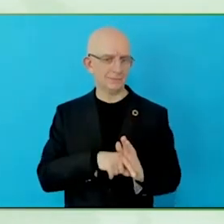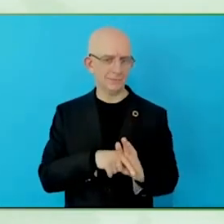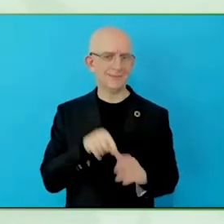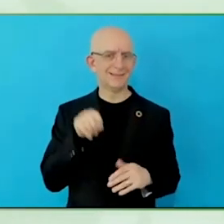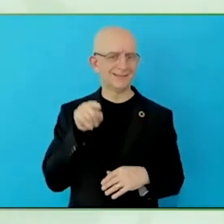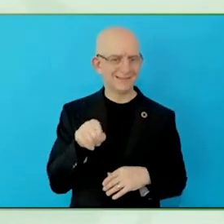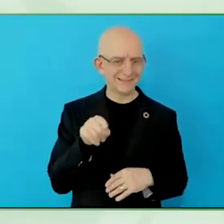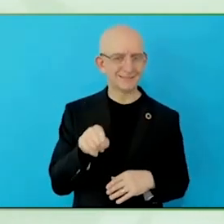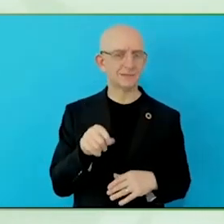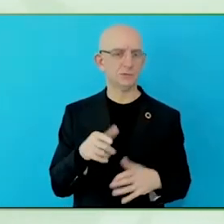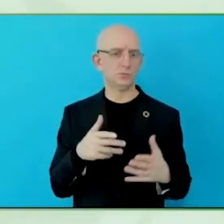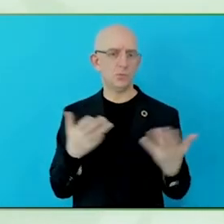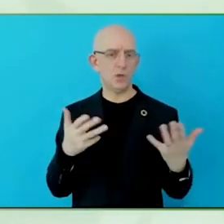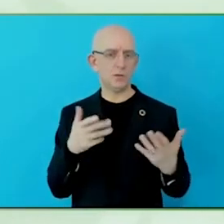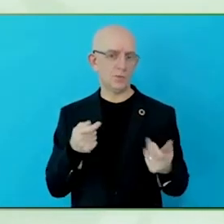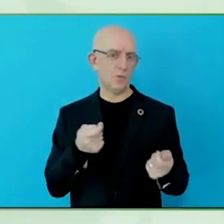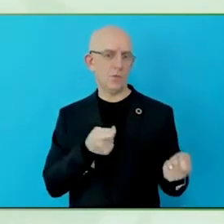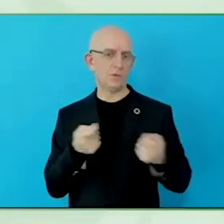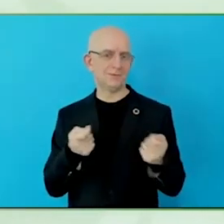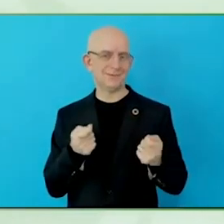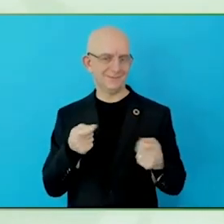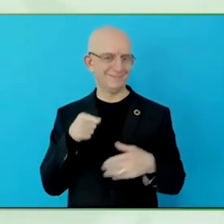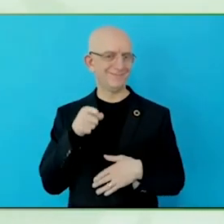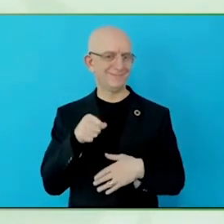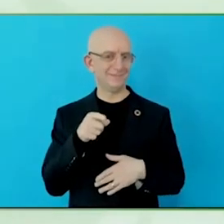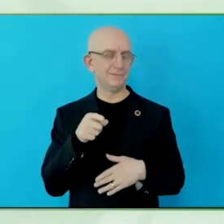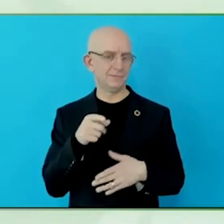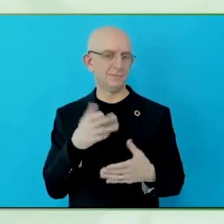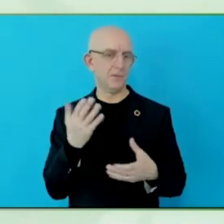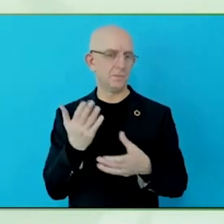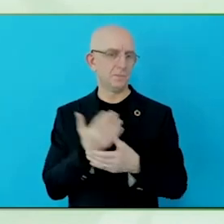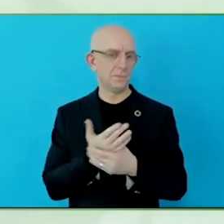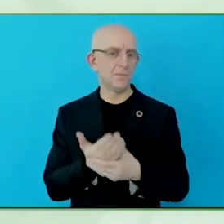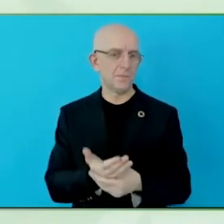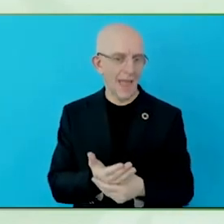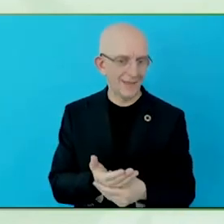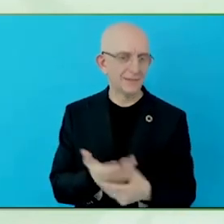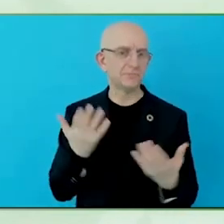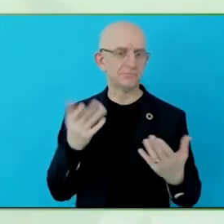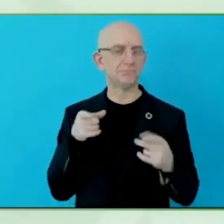of the fact that companies operate across provincial jurisdictions and